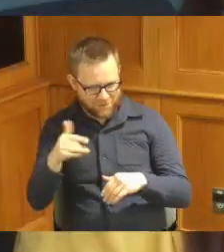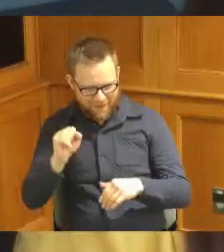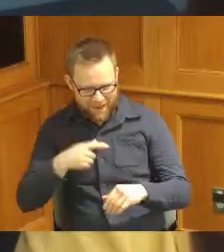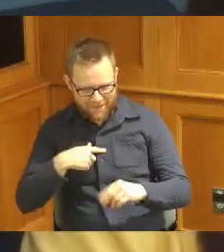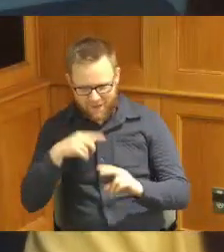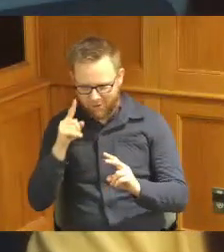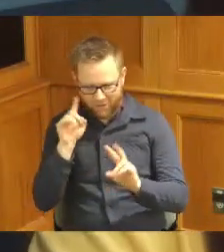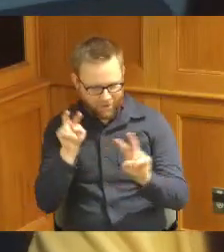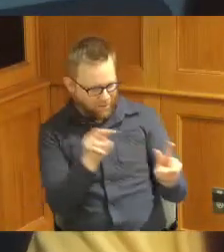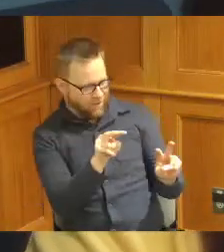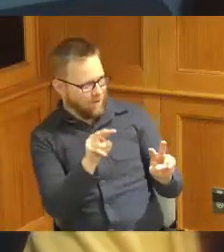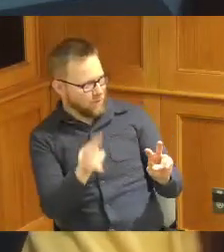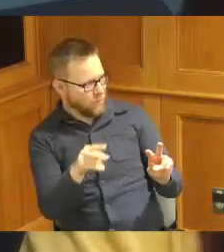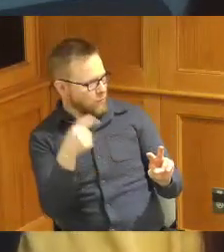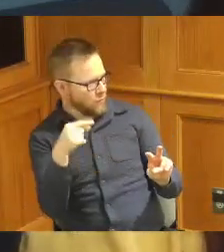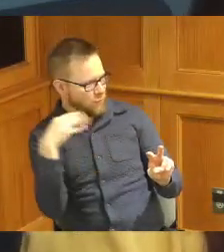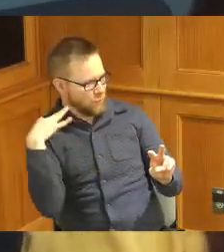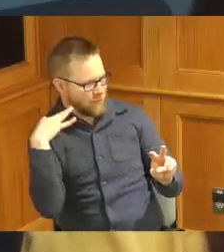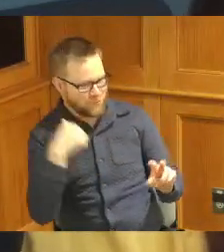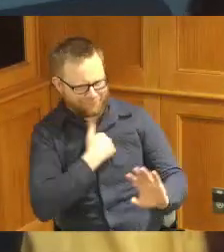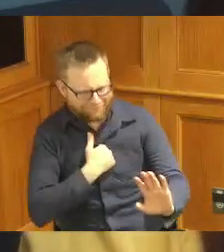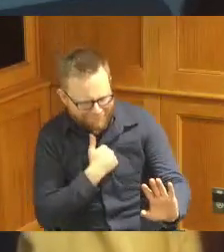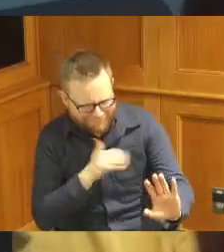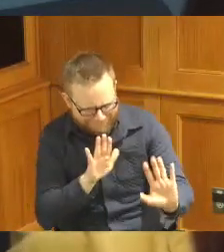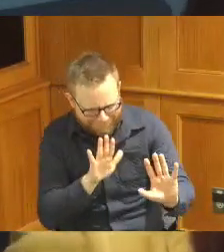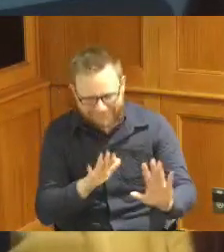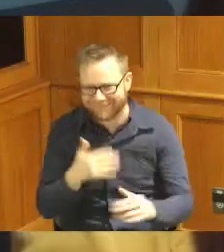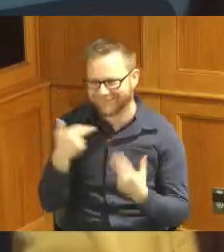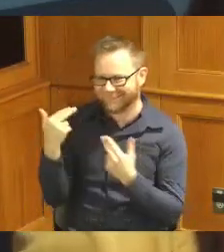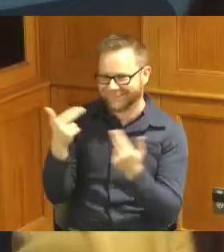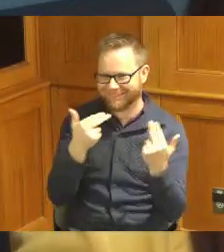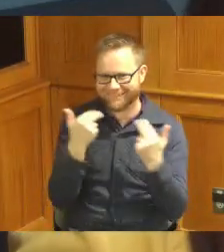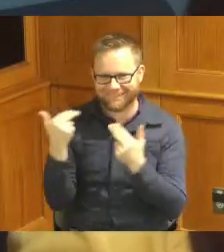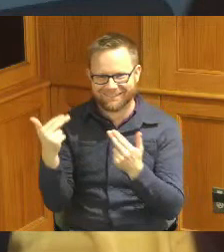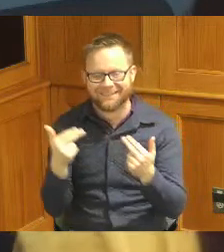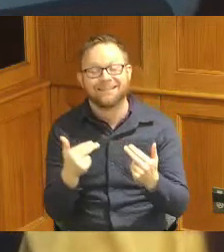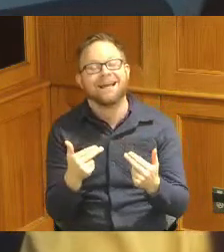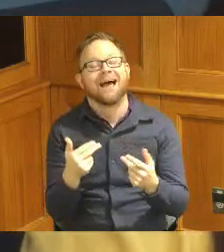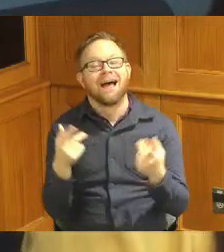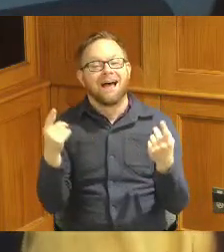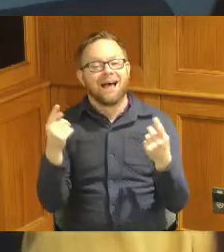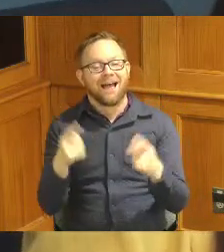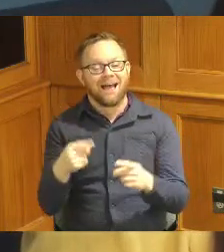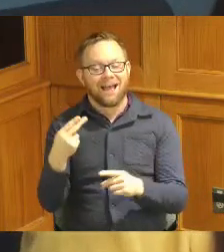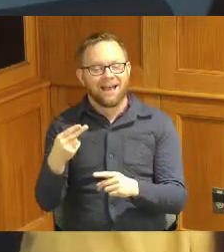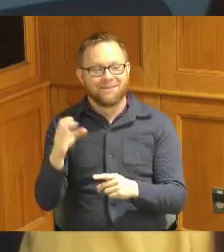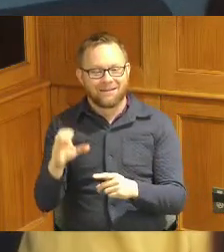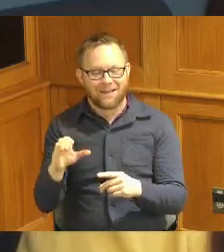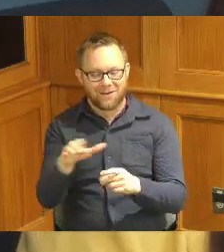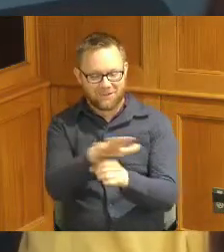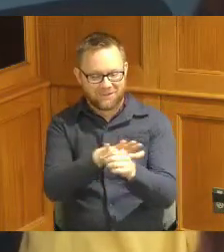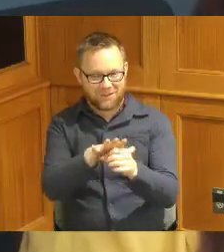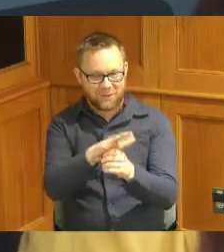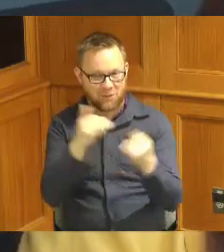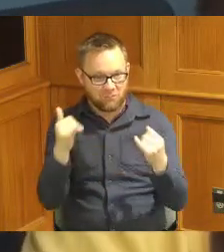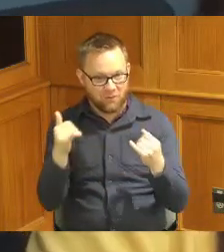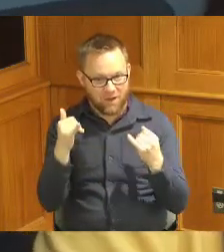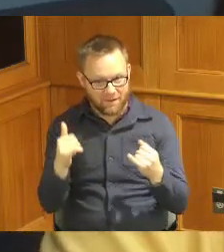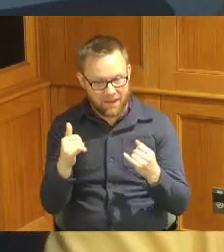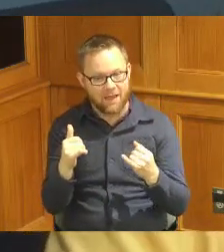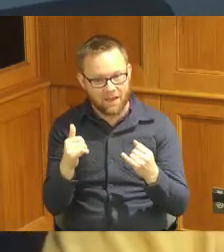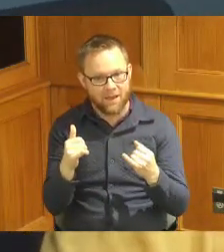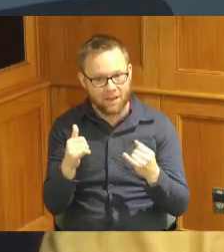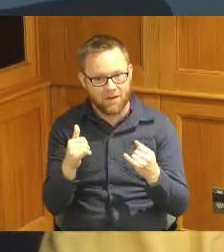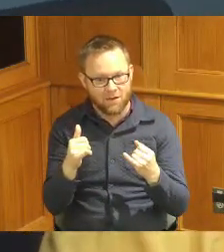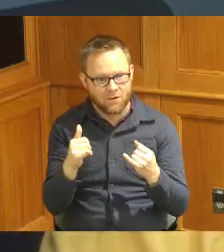distracted I apologize whereas the Hamilton County region is currently in attainment for all US EPA